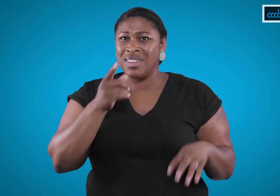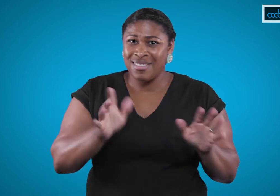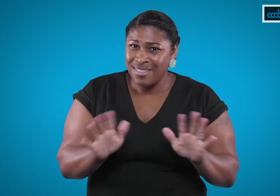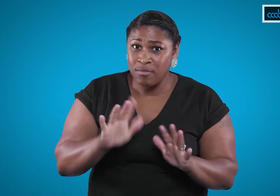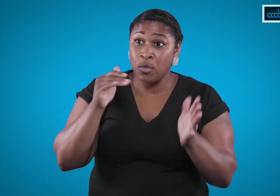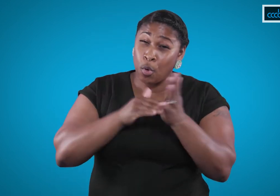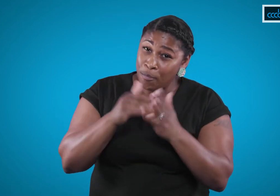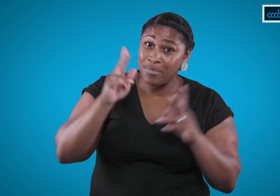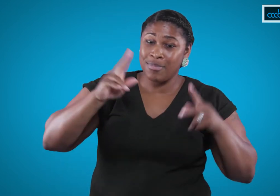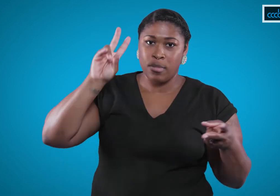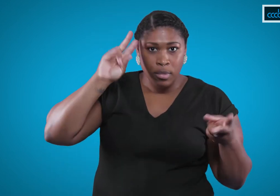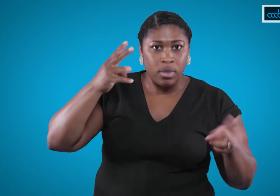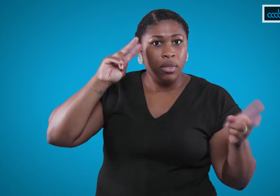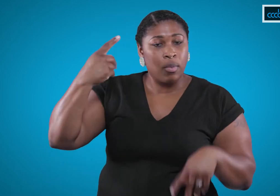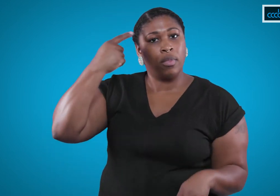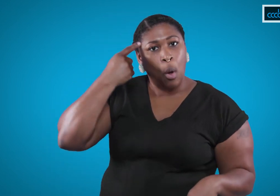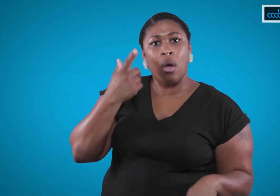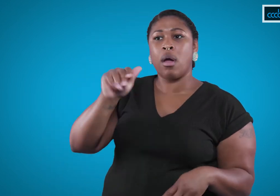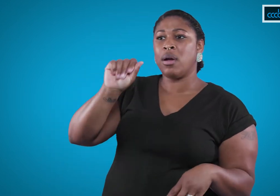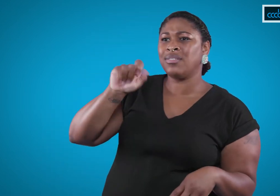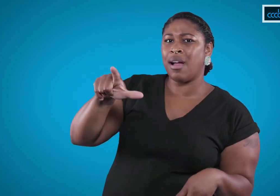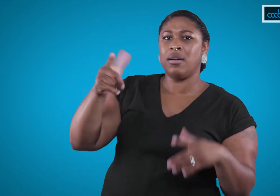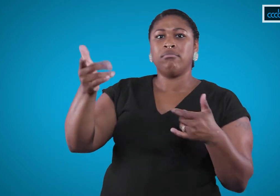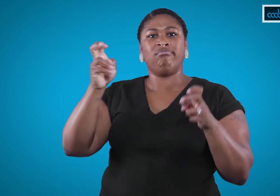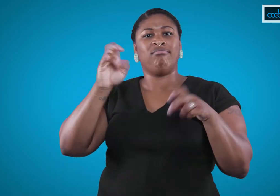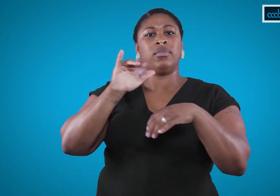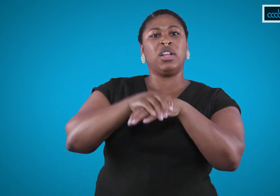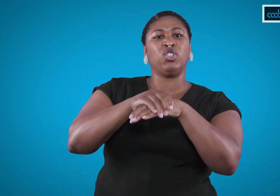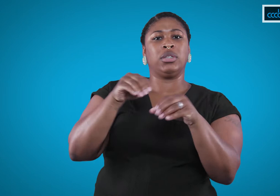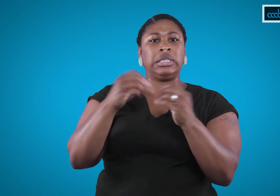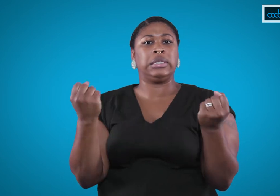Often, American Sign Language is misunderstood as “English in signs.”